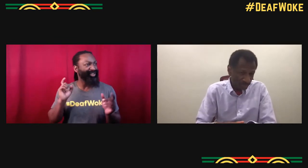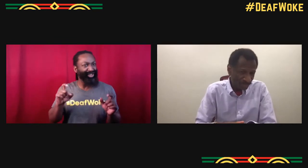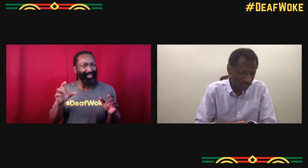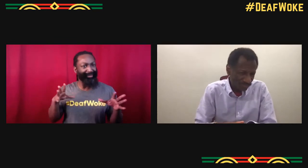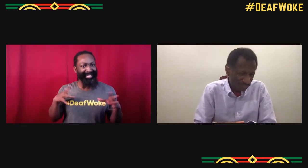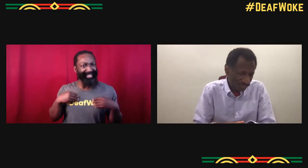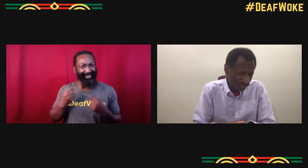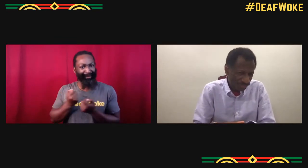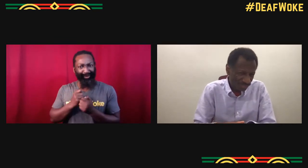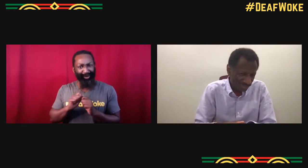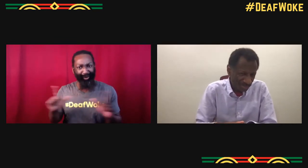I mean,